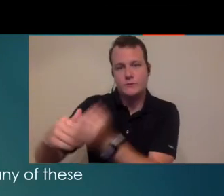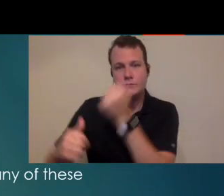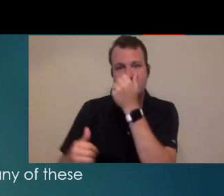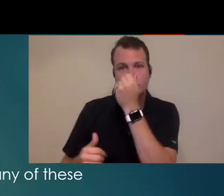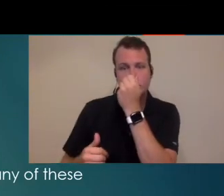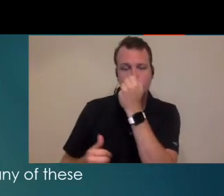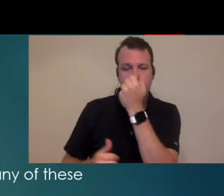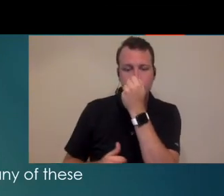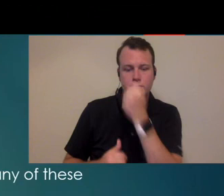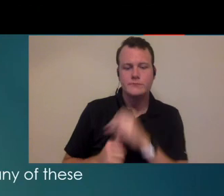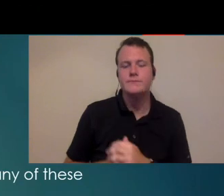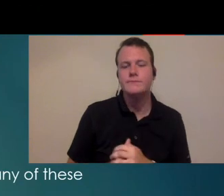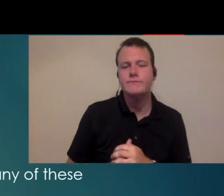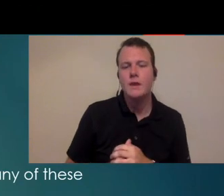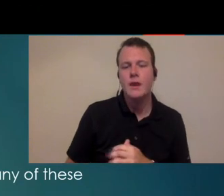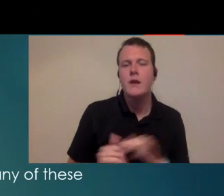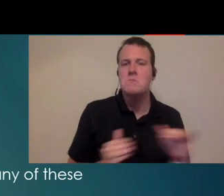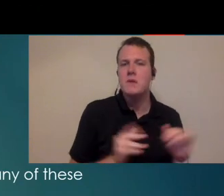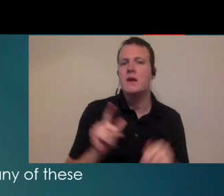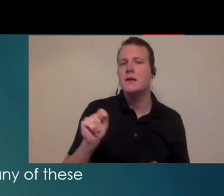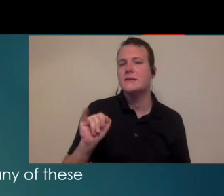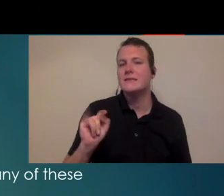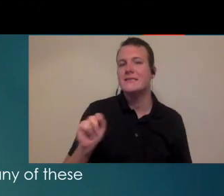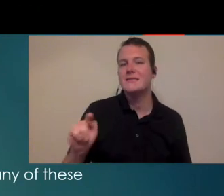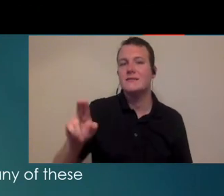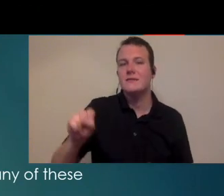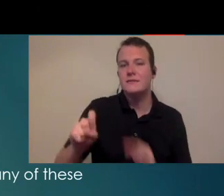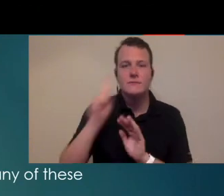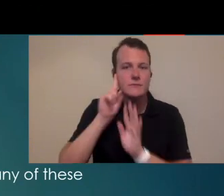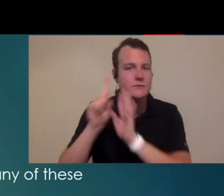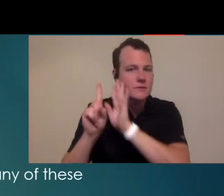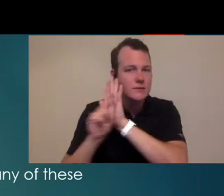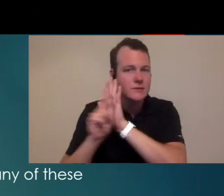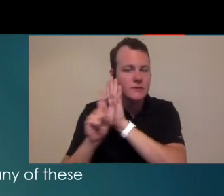tentative services are kind of missing away a lot of the tenets evaluations and